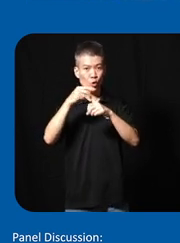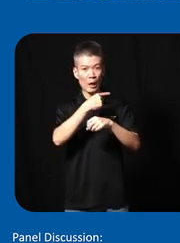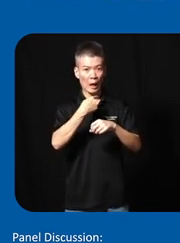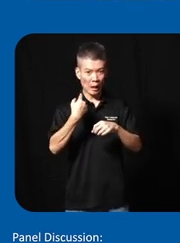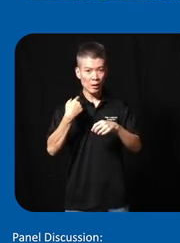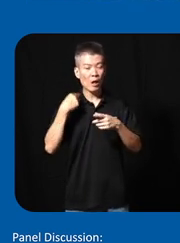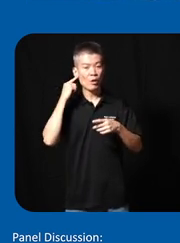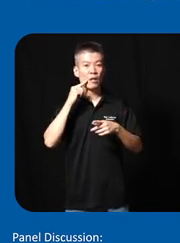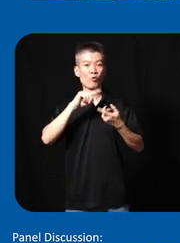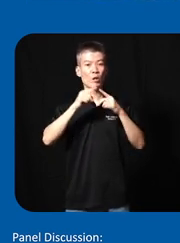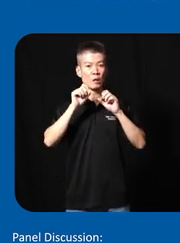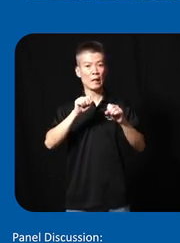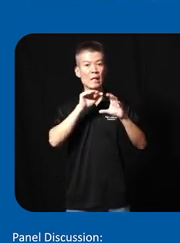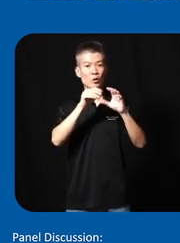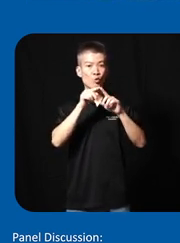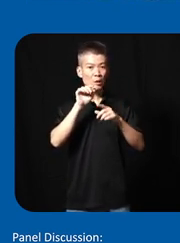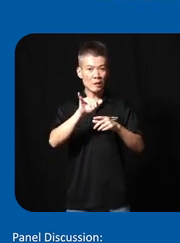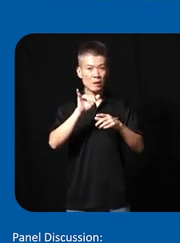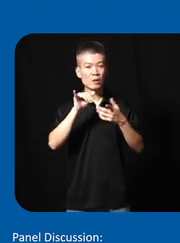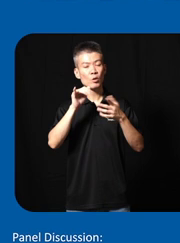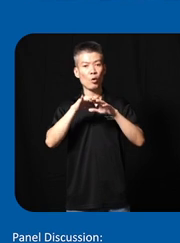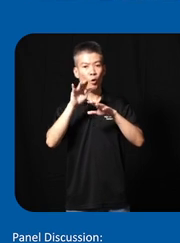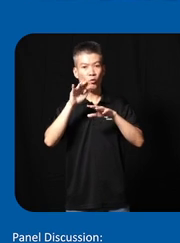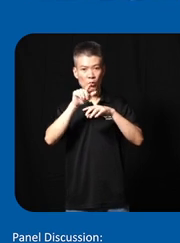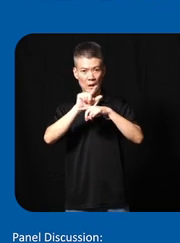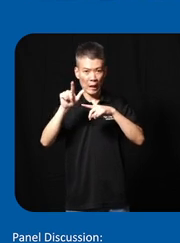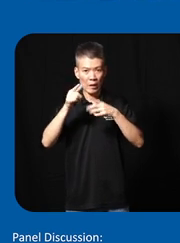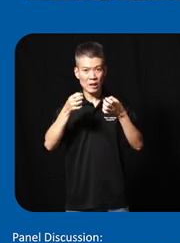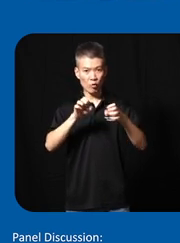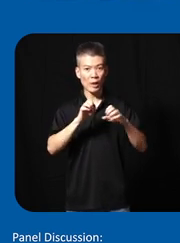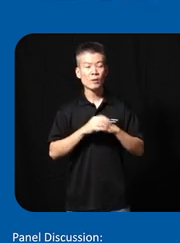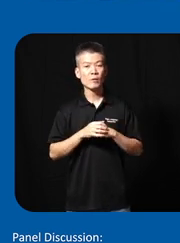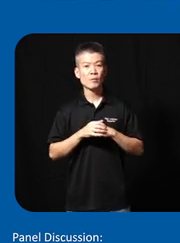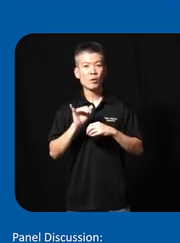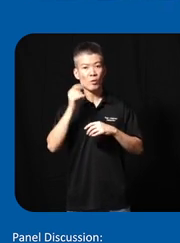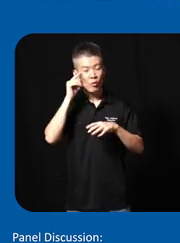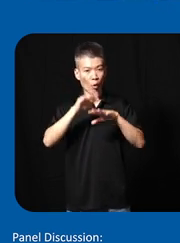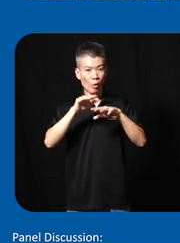and our Defence can always access to this kind of offline events and like for online services like